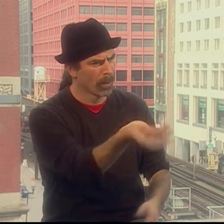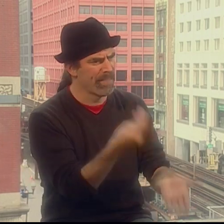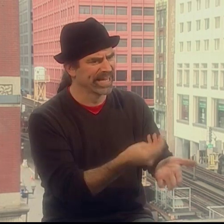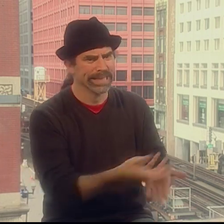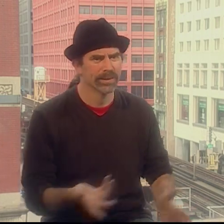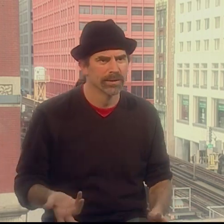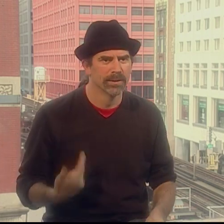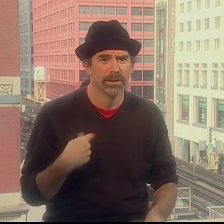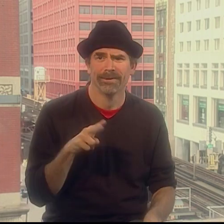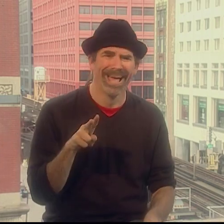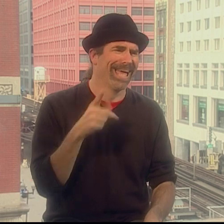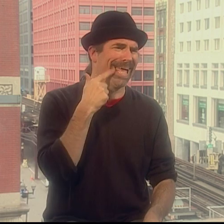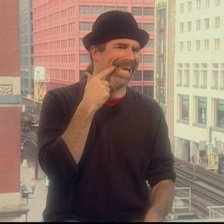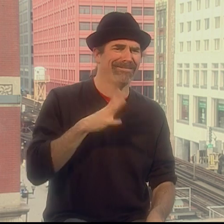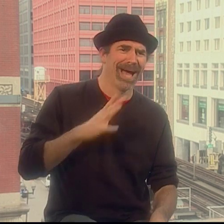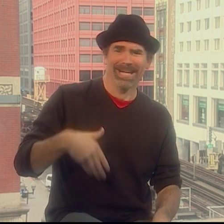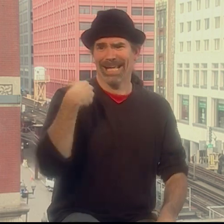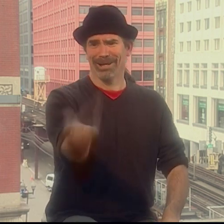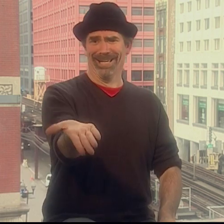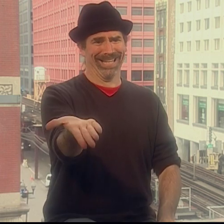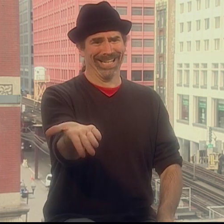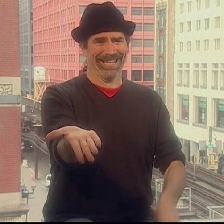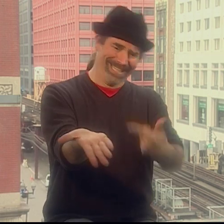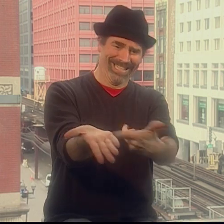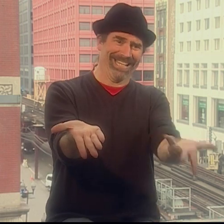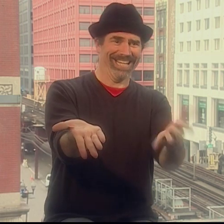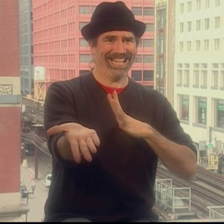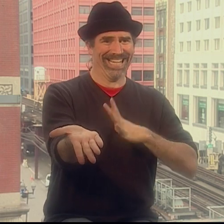I said, "Ha! OK, fine, lay it on me, I'll take it!"